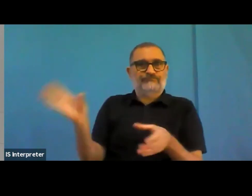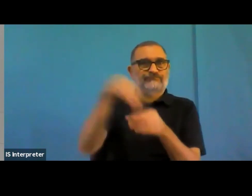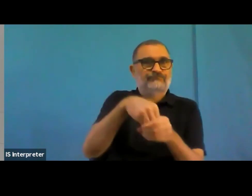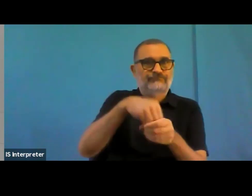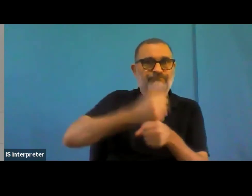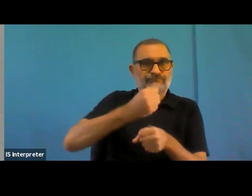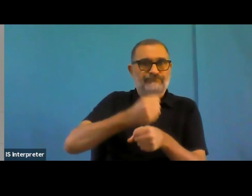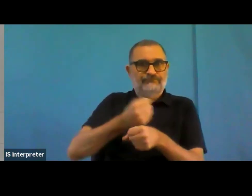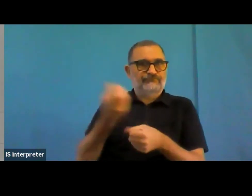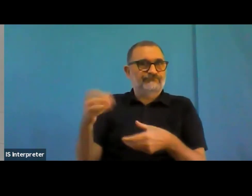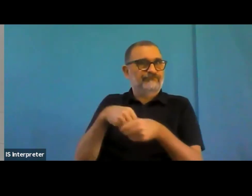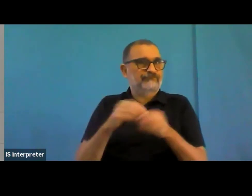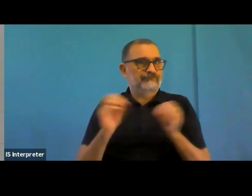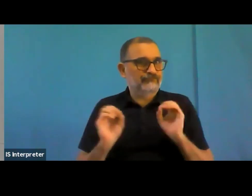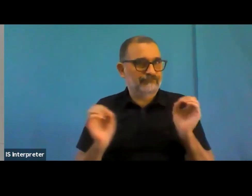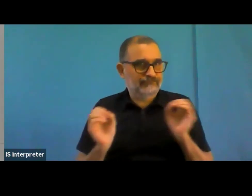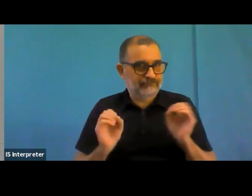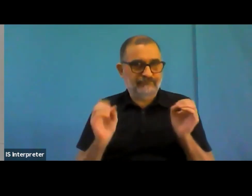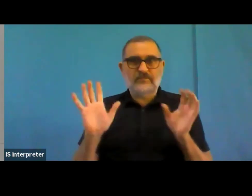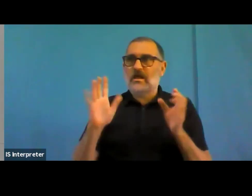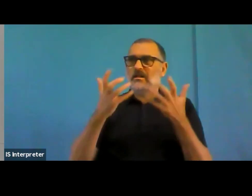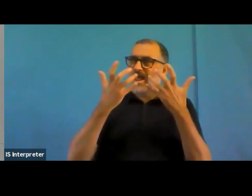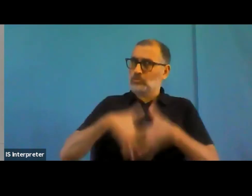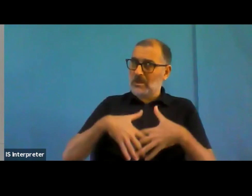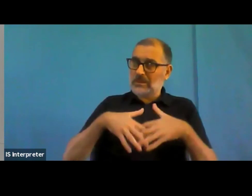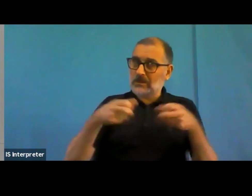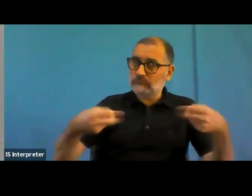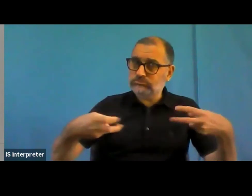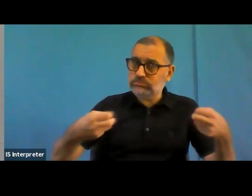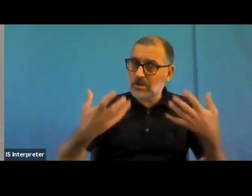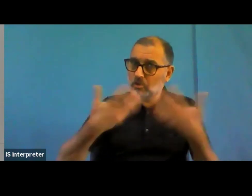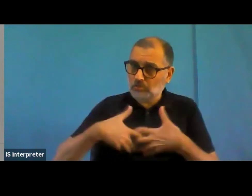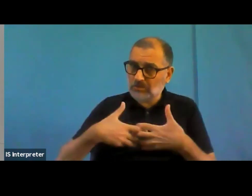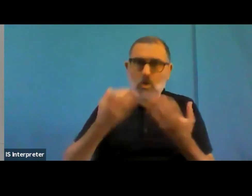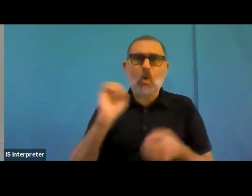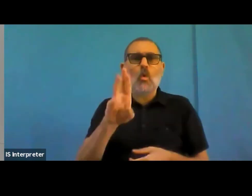worst, in my view, the worst solution, of course, of any any of this.